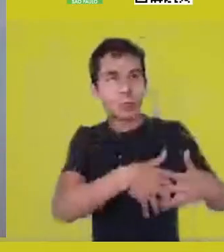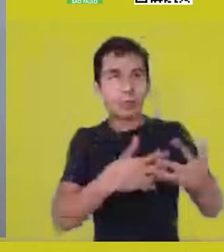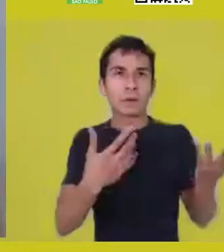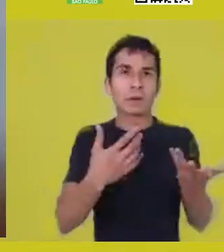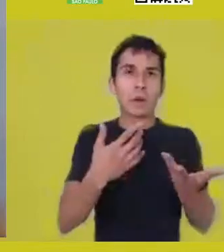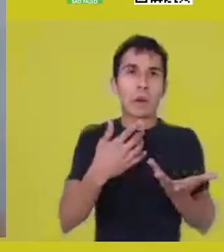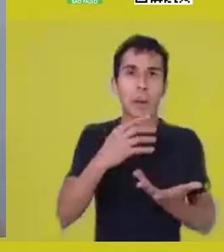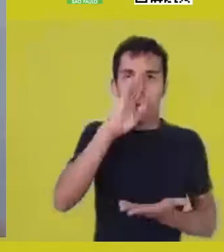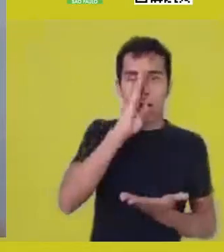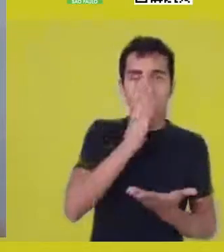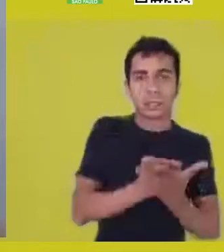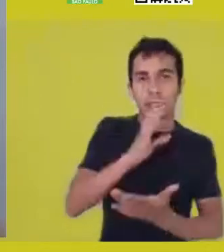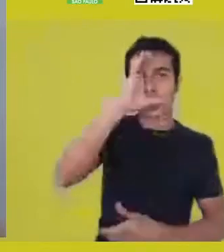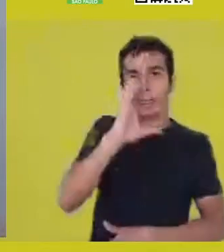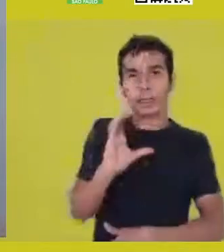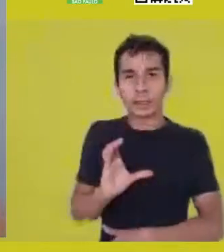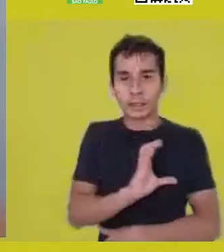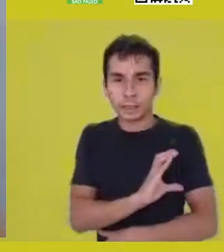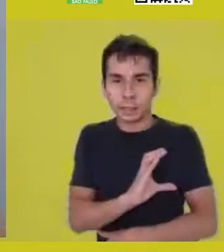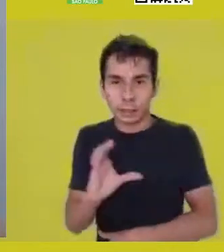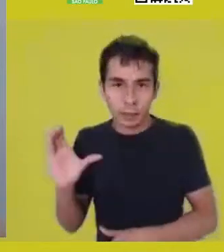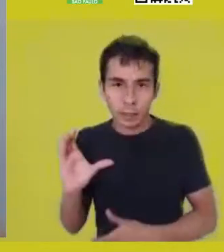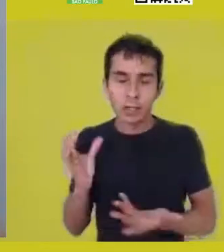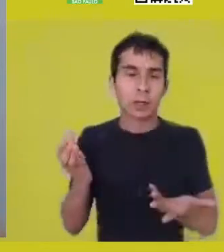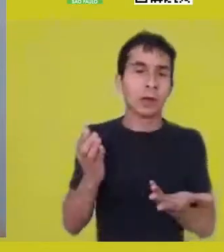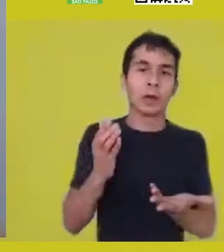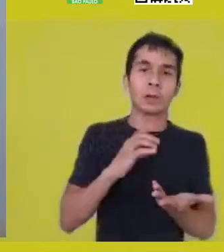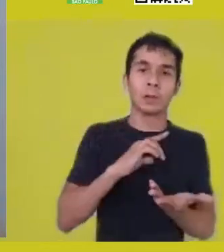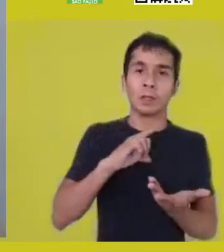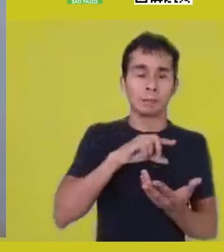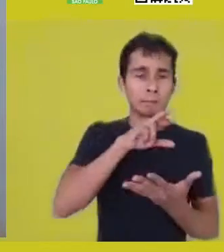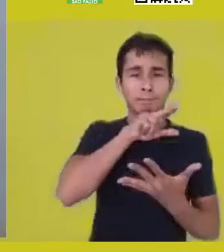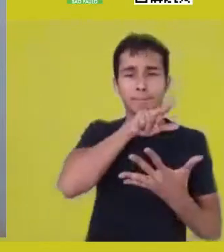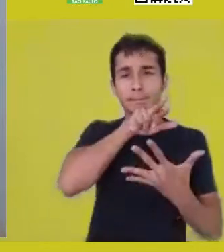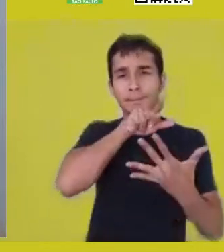present, later, also in the Euro-West,